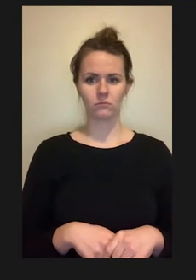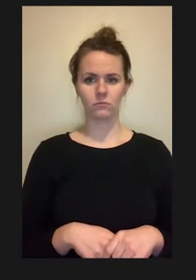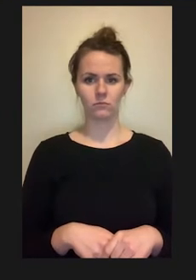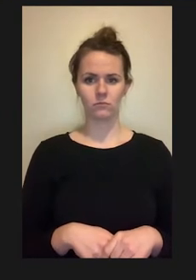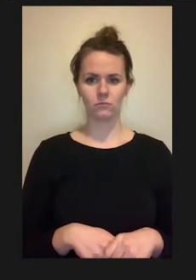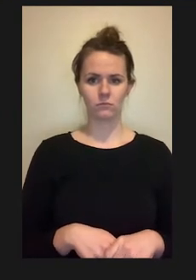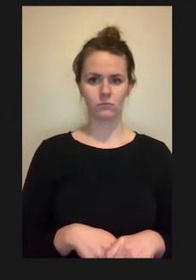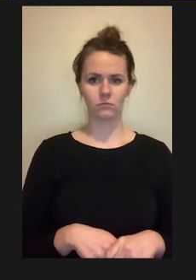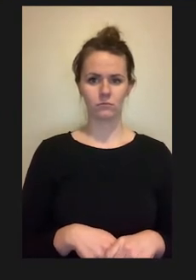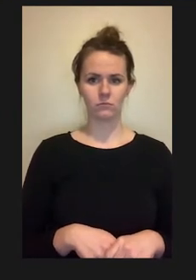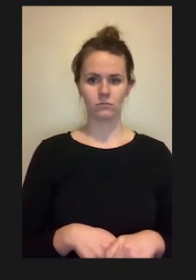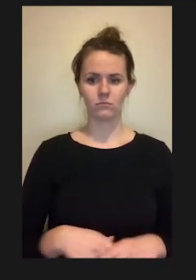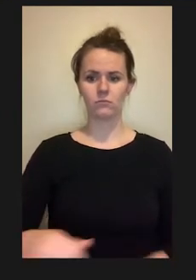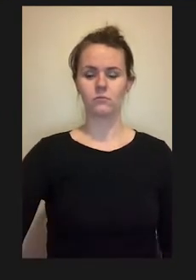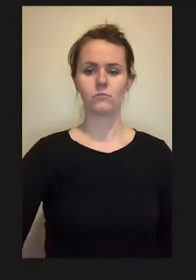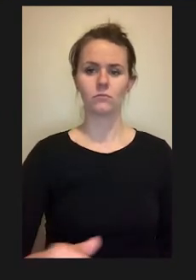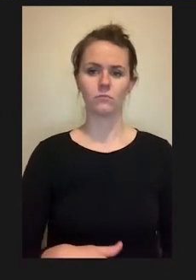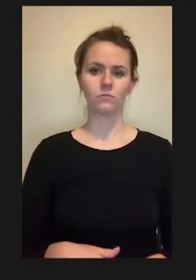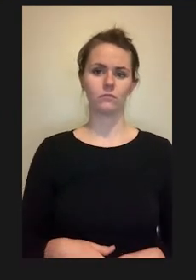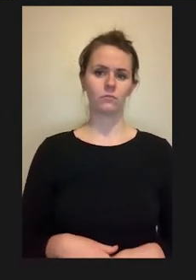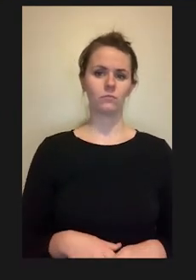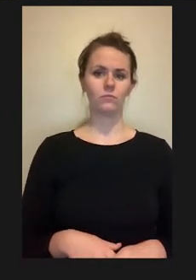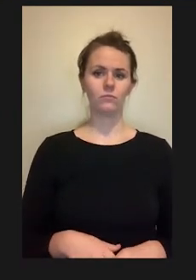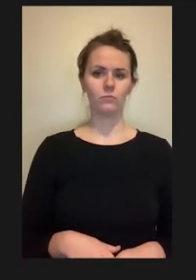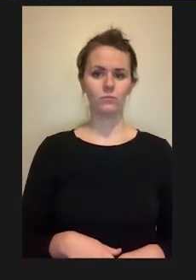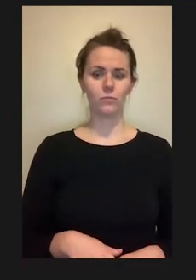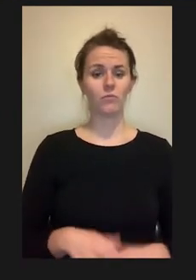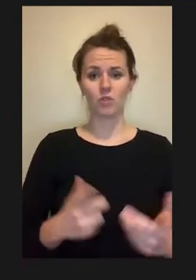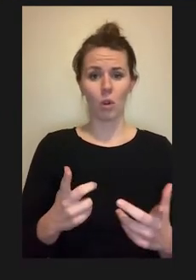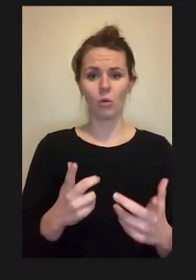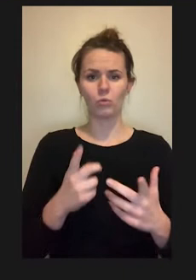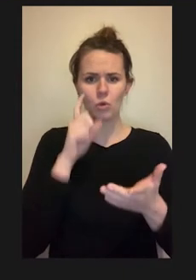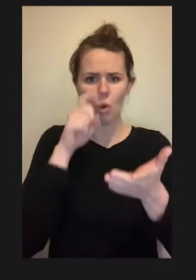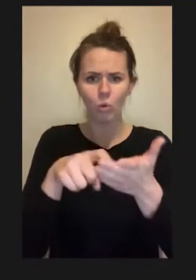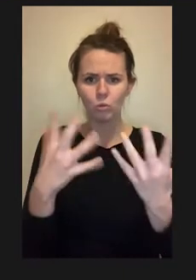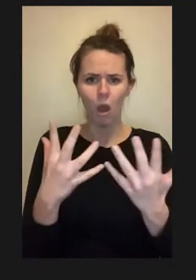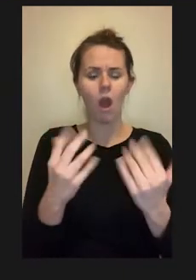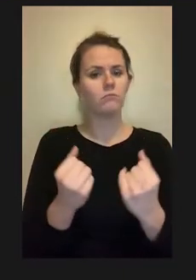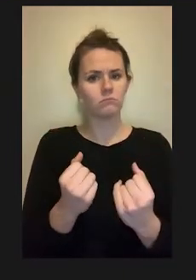education and independent research because research is very dependent